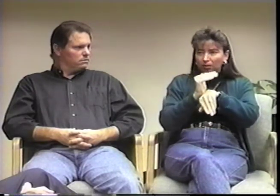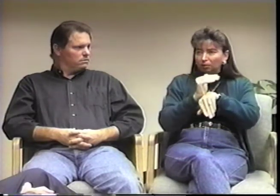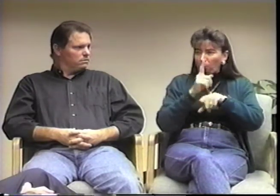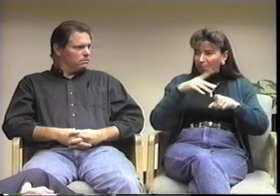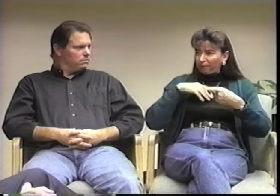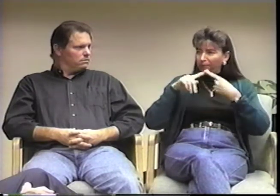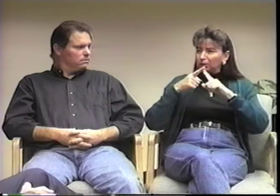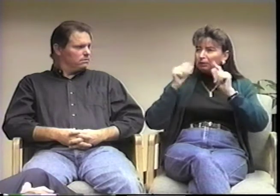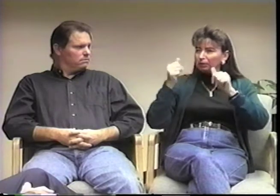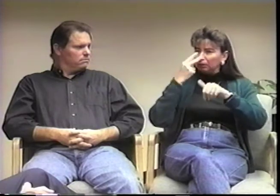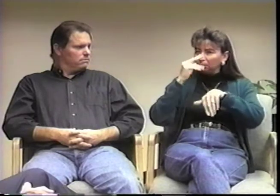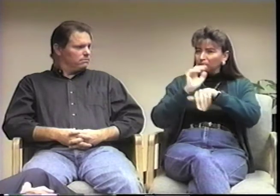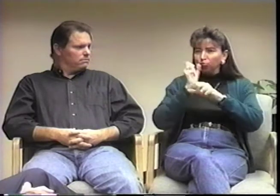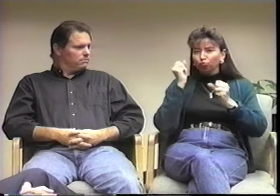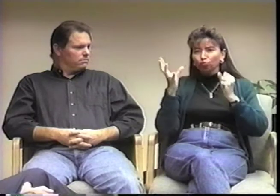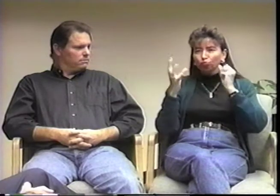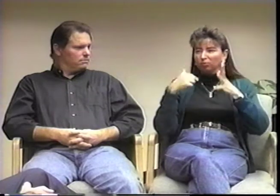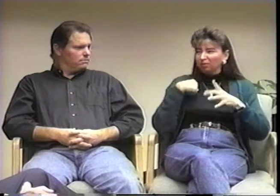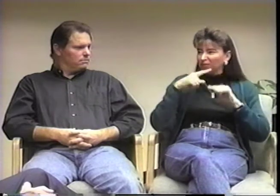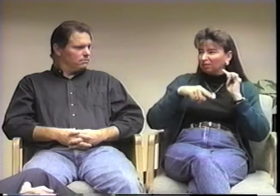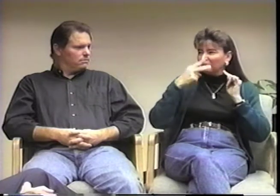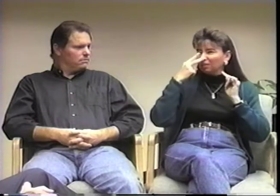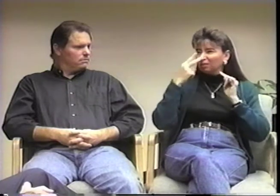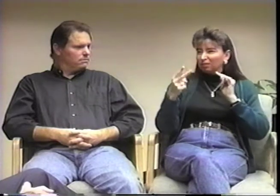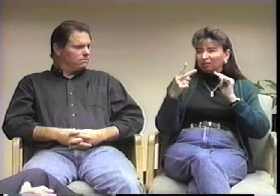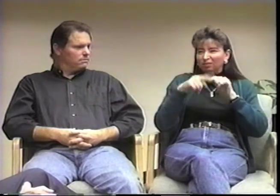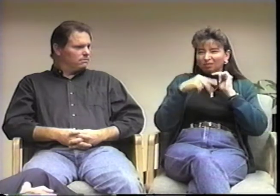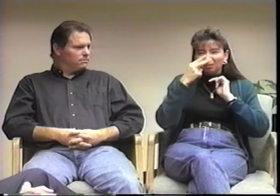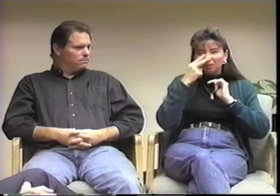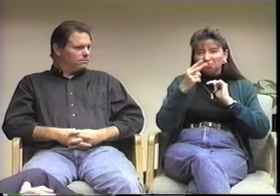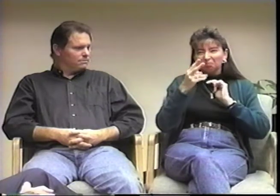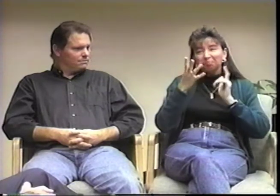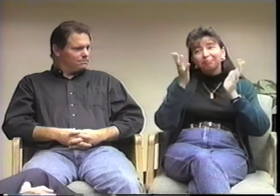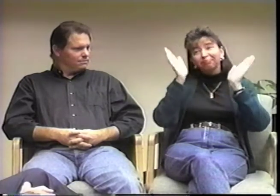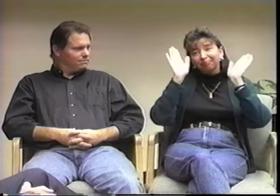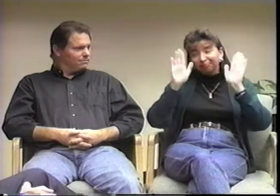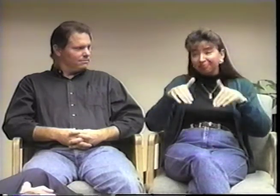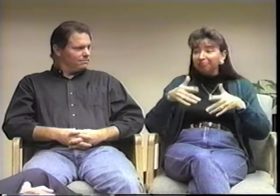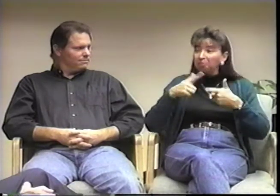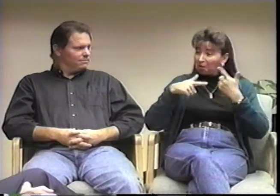like my friends could. I just tried my best to interact with the other children.